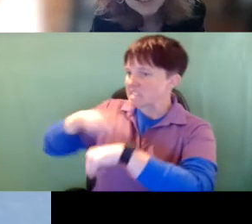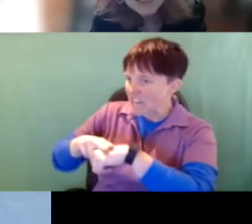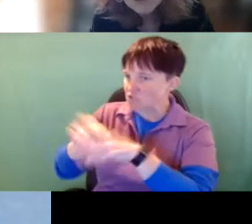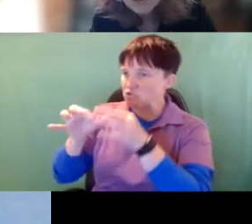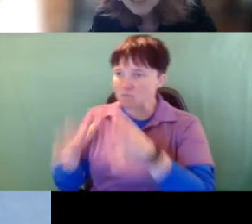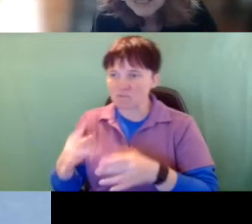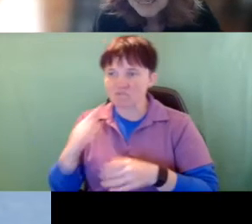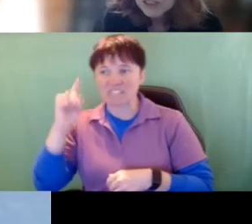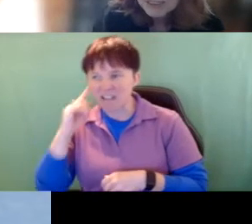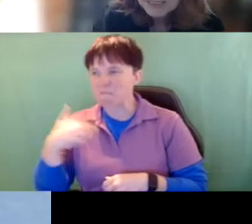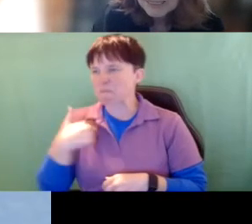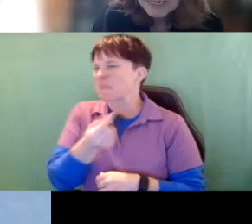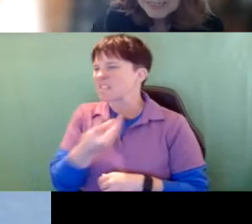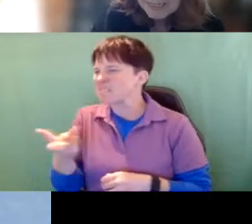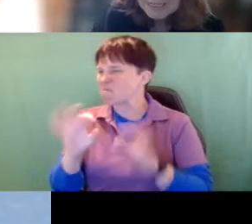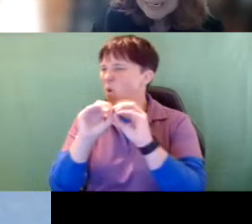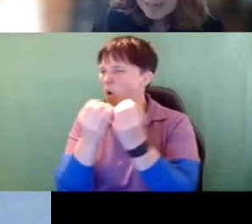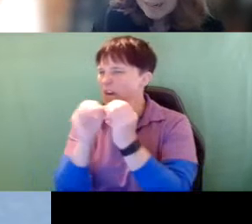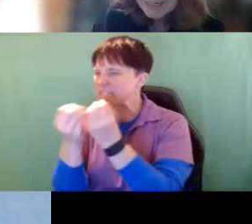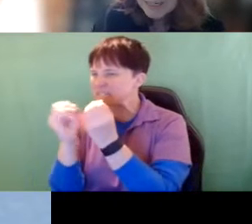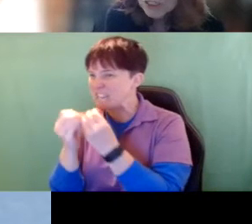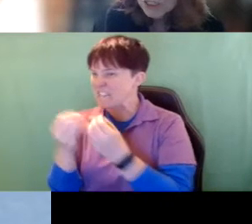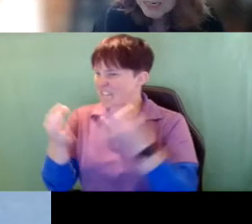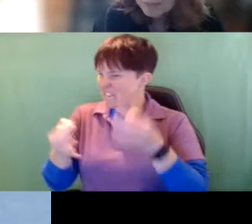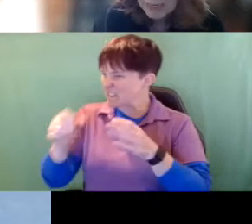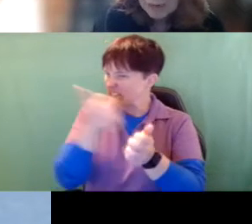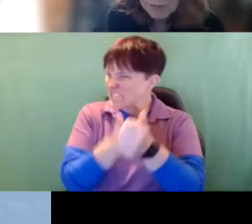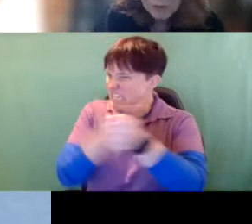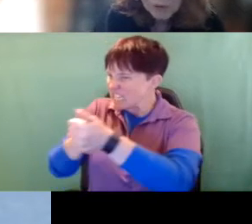There's several organizations and then each state might have their own